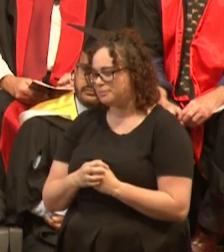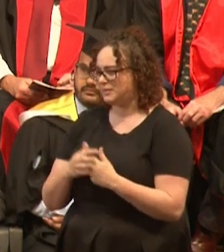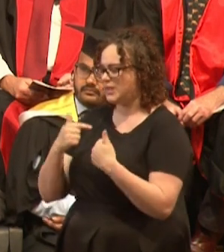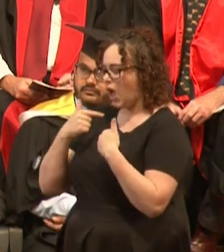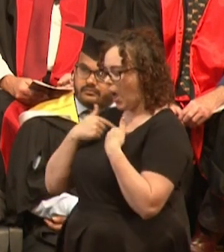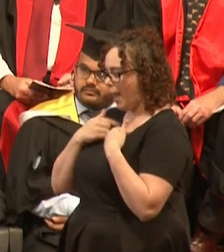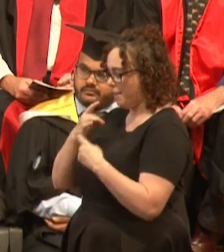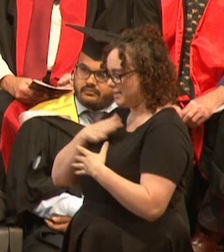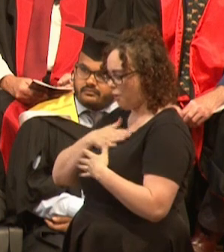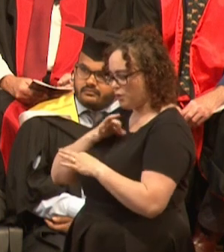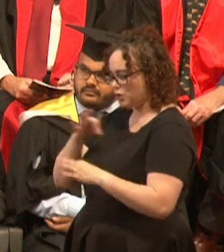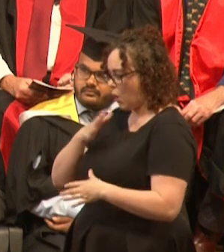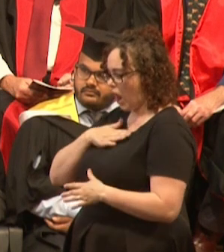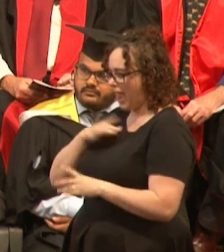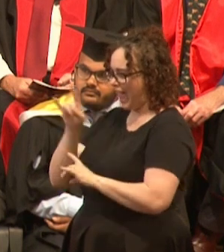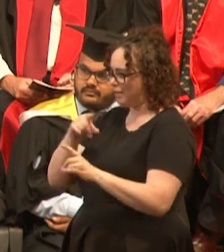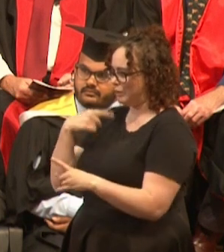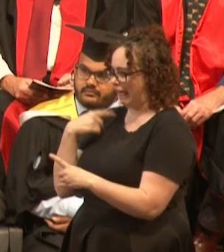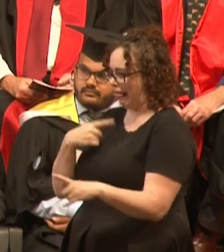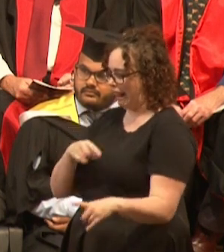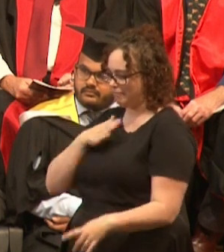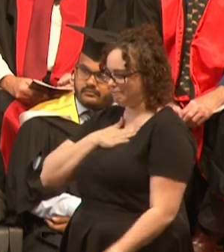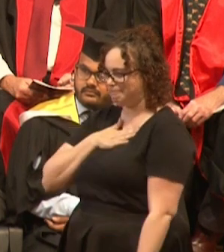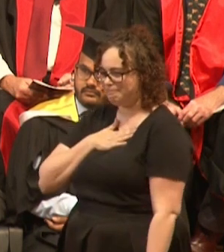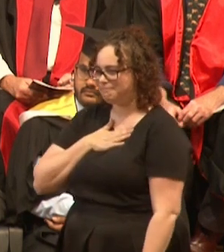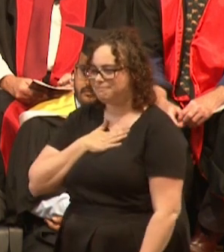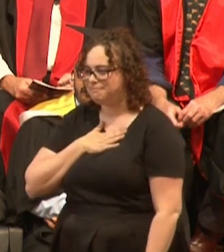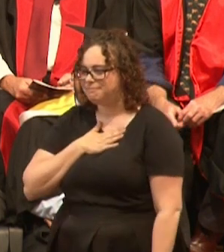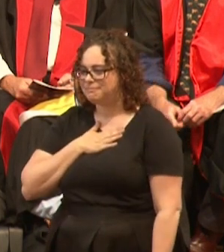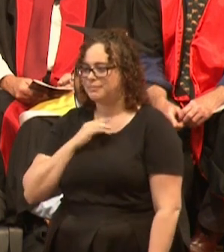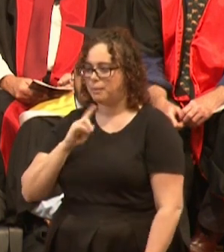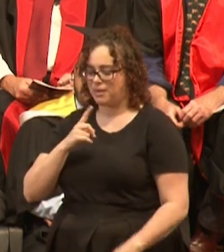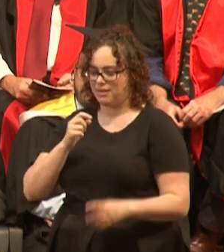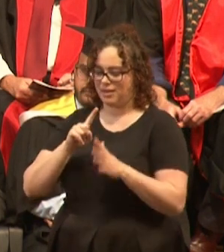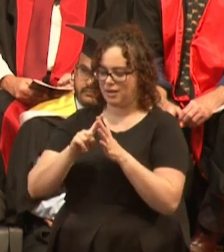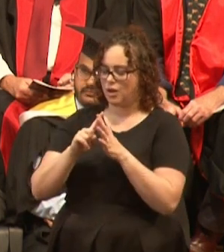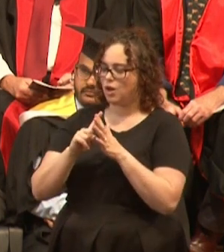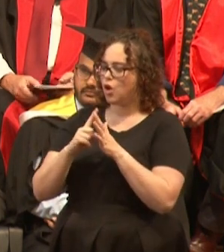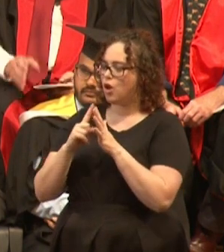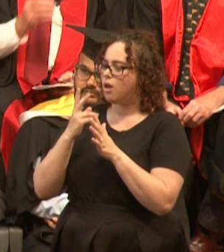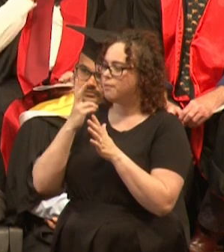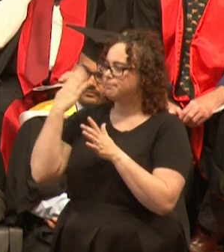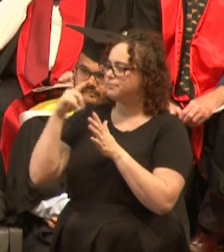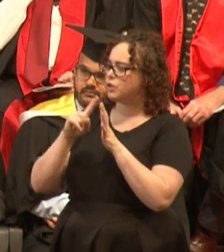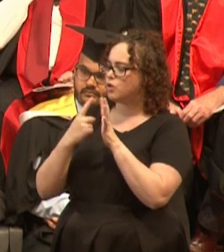I don't like killing animals at all. Of course, Ernest Hemingway, he wasn't so literal.